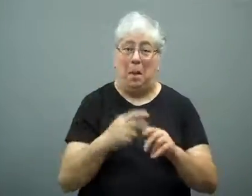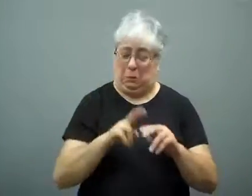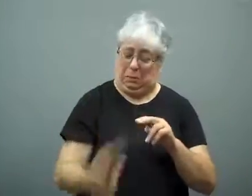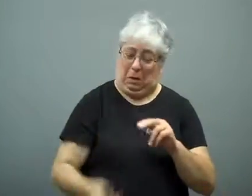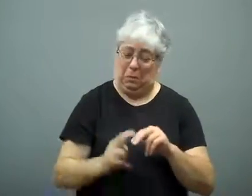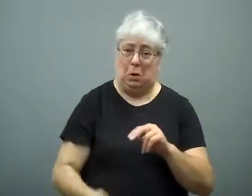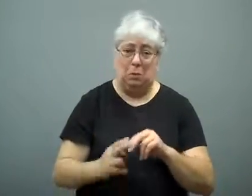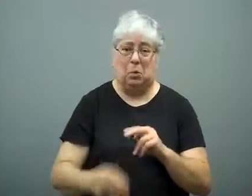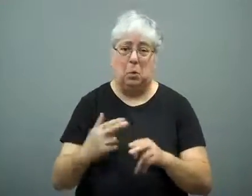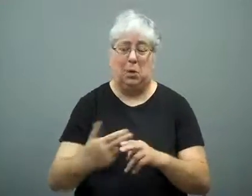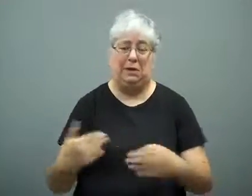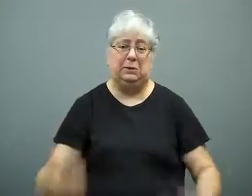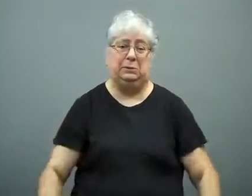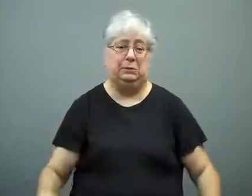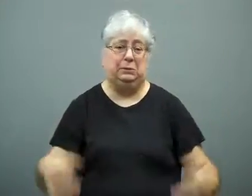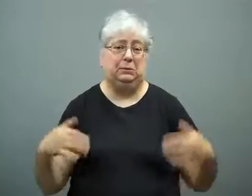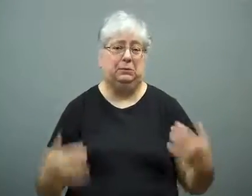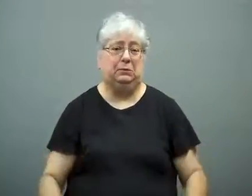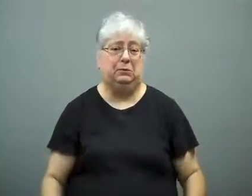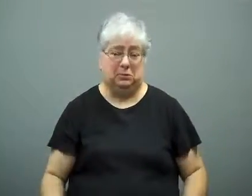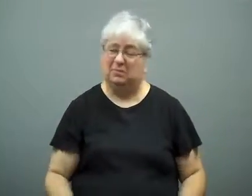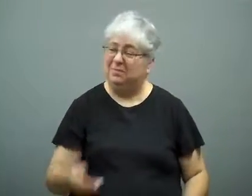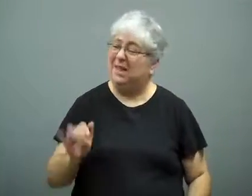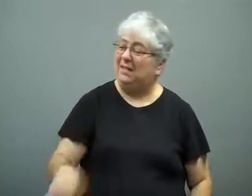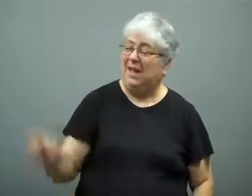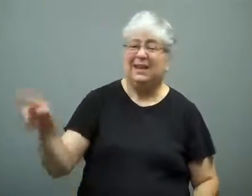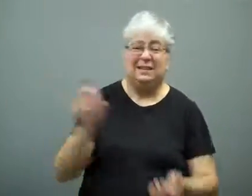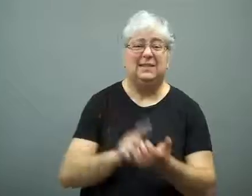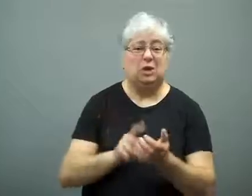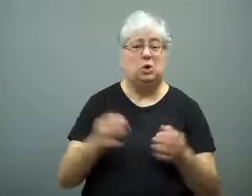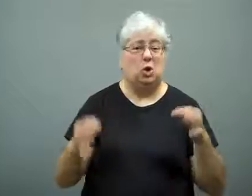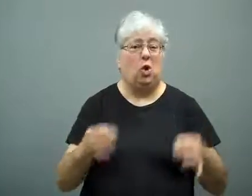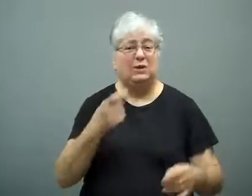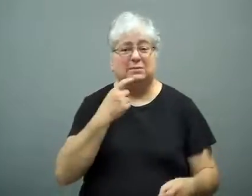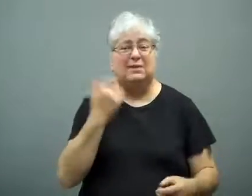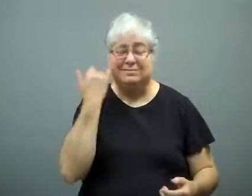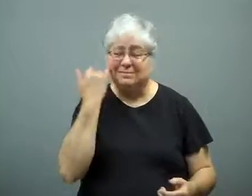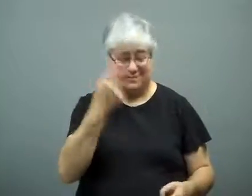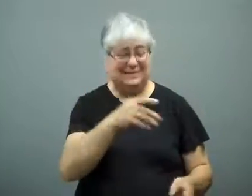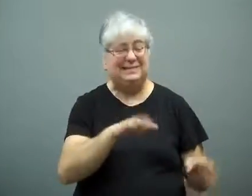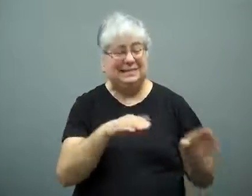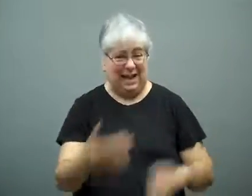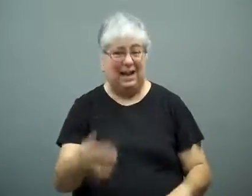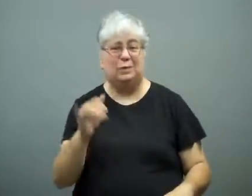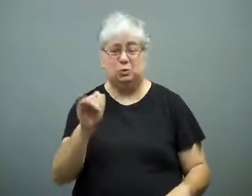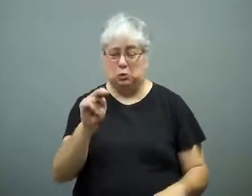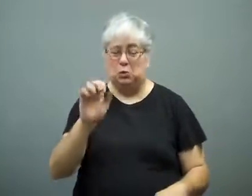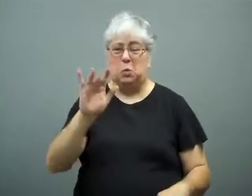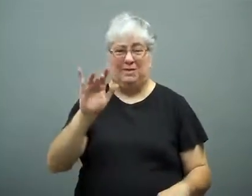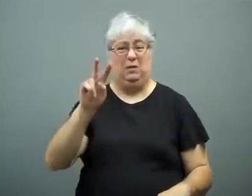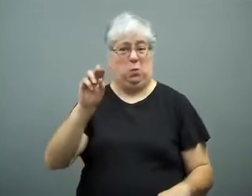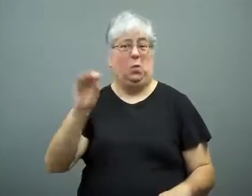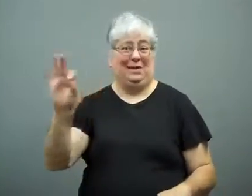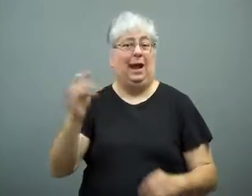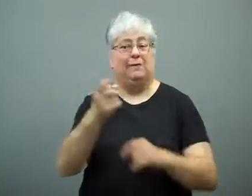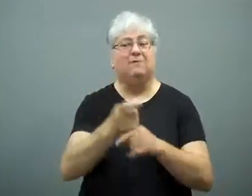In addition, he lost a lot of weight.